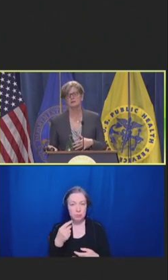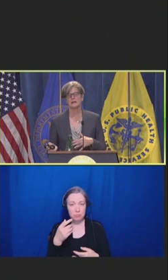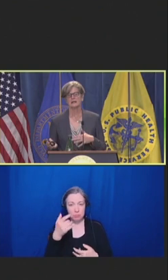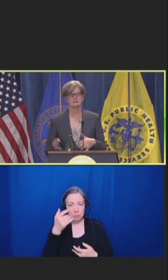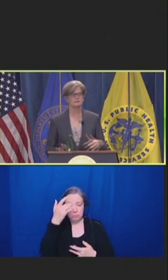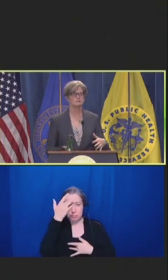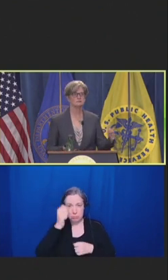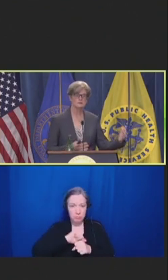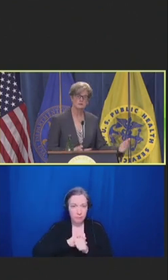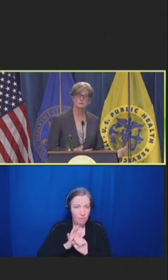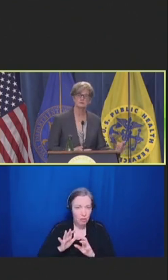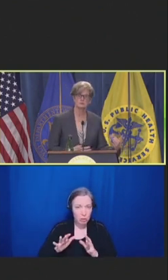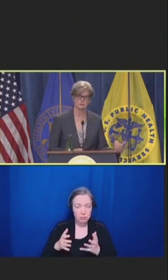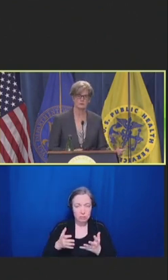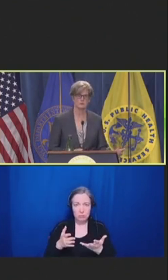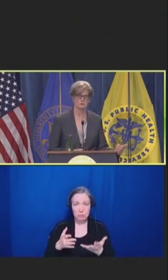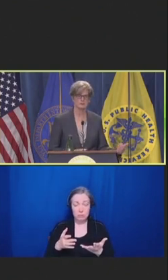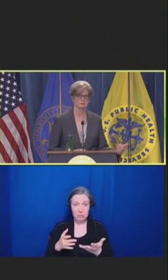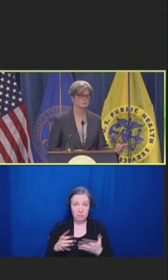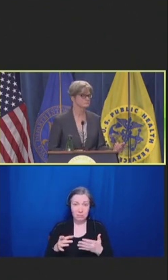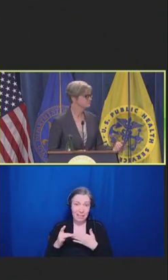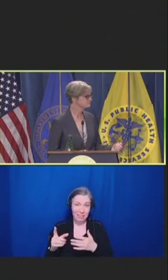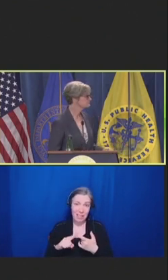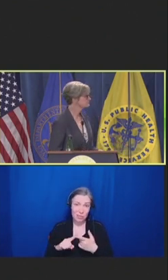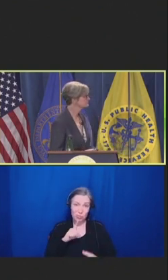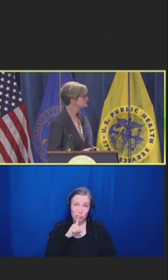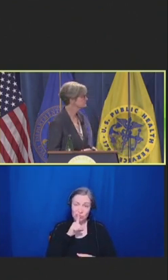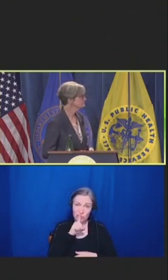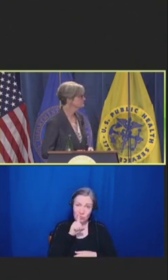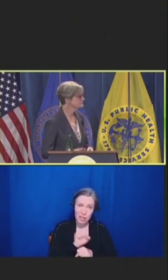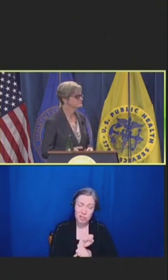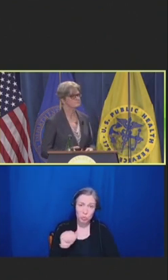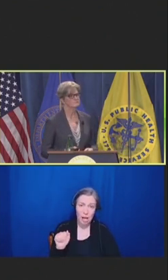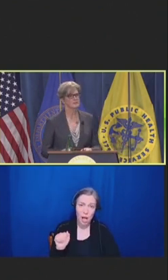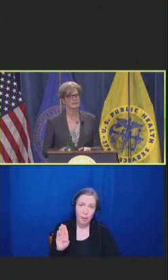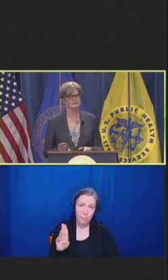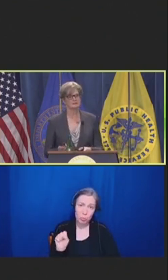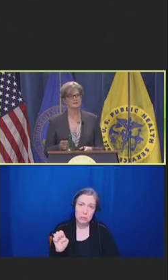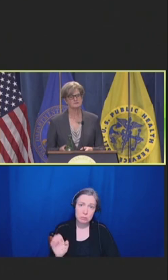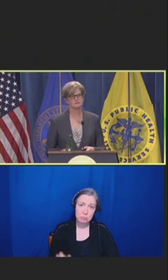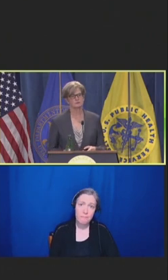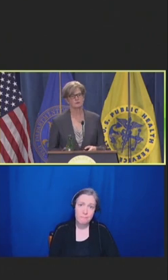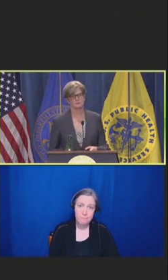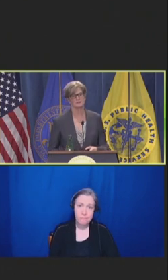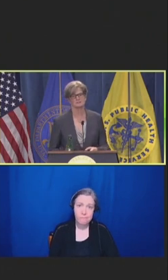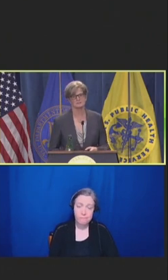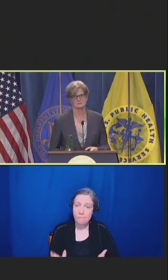and it led to the abuse that you've already heard about. And lastly, for our patients.